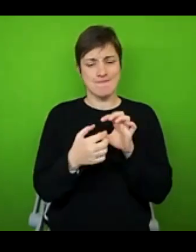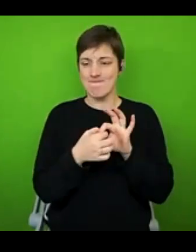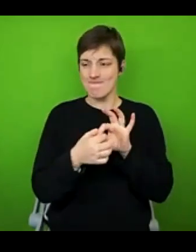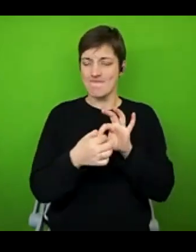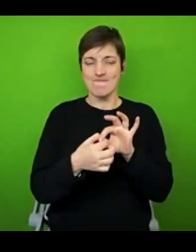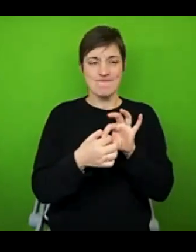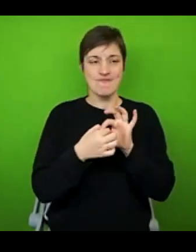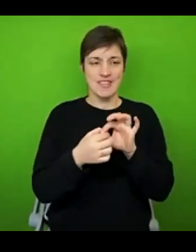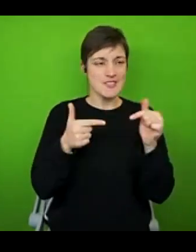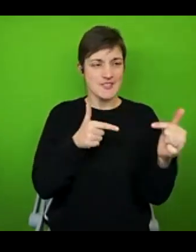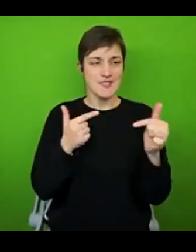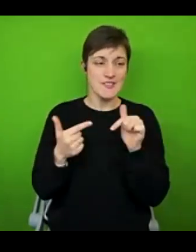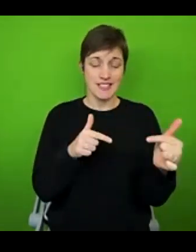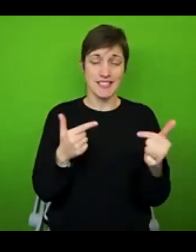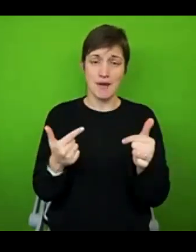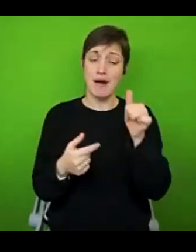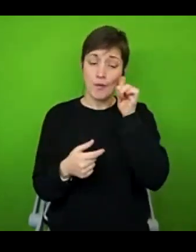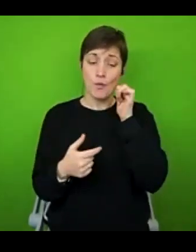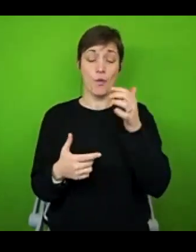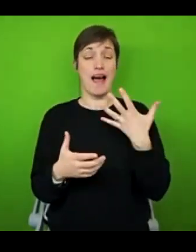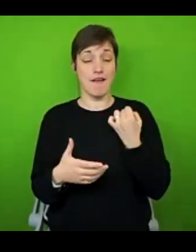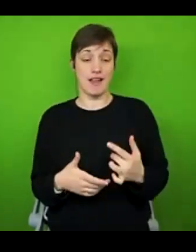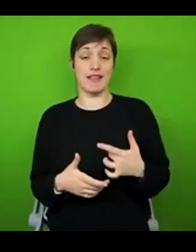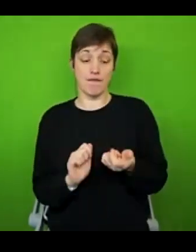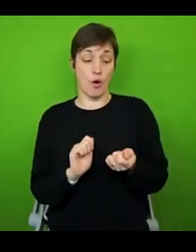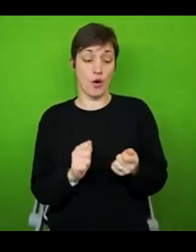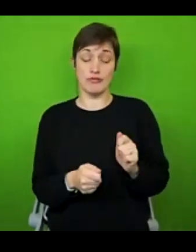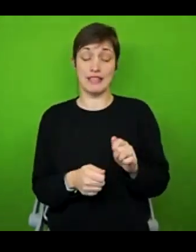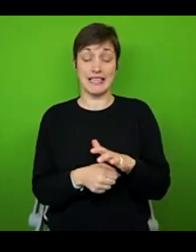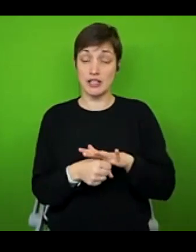despite knowing that I live for the life altering condition. But if you do feel like you need external